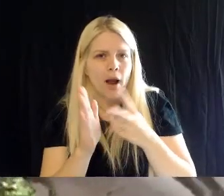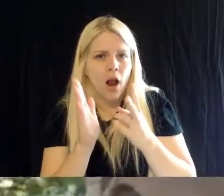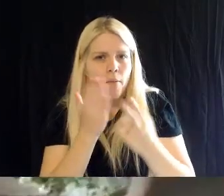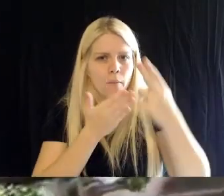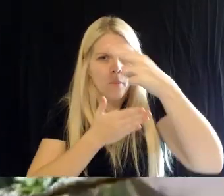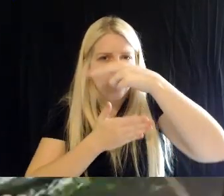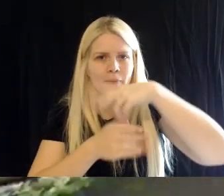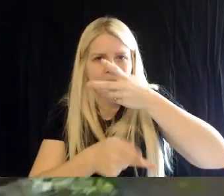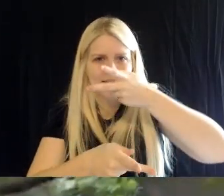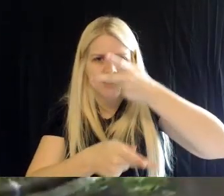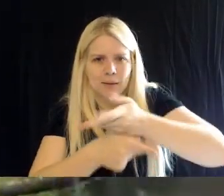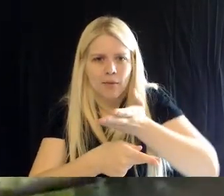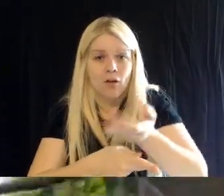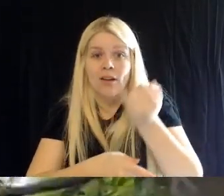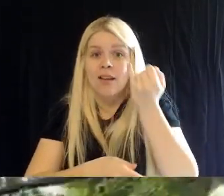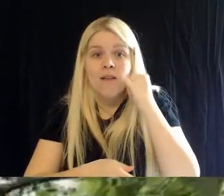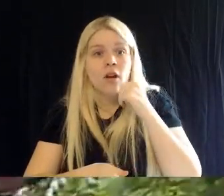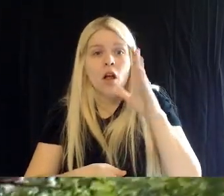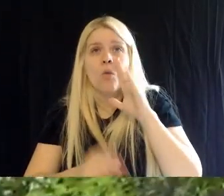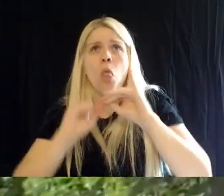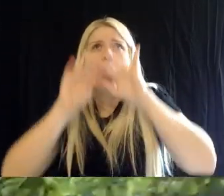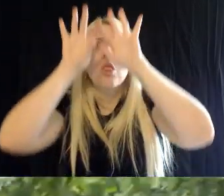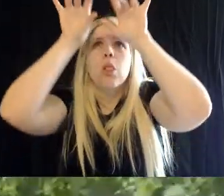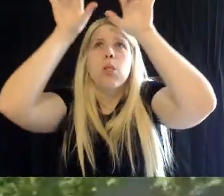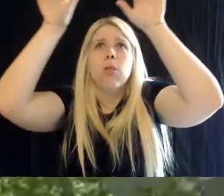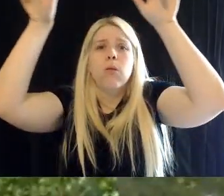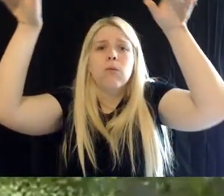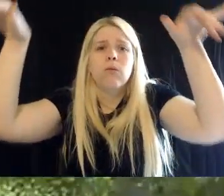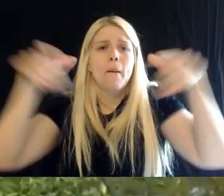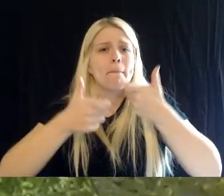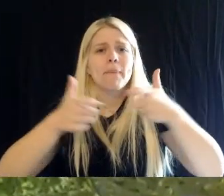just grow right out of this building. These trees would be, you know, 70 feet tall.